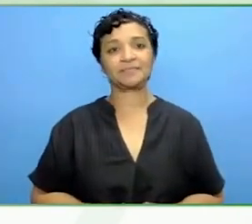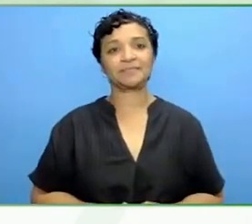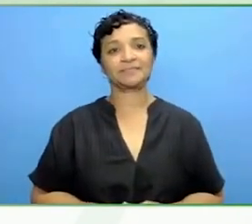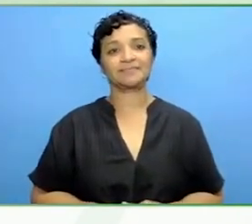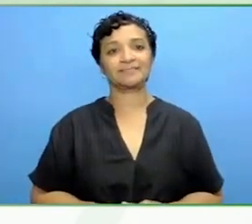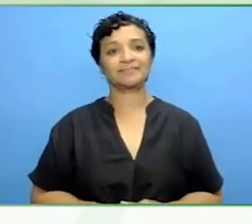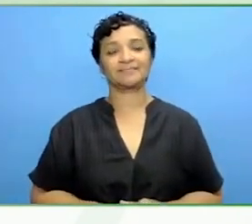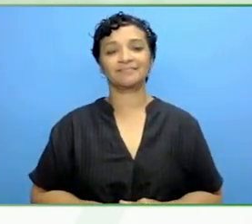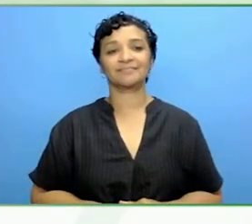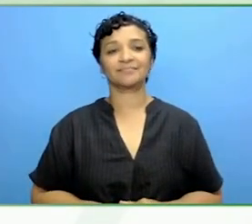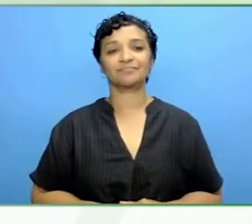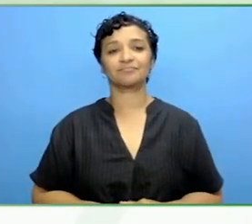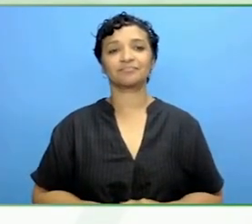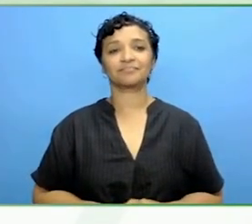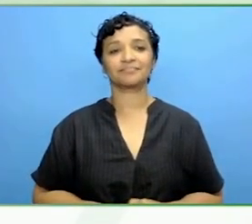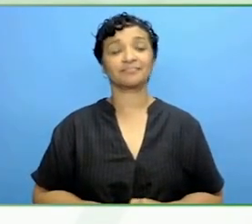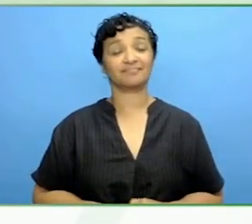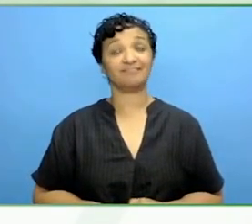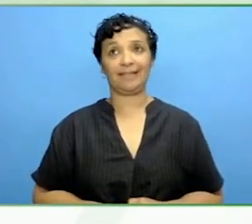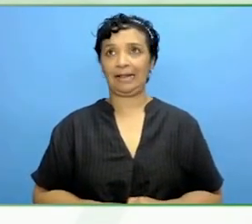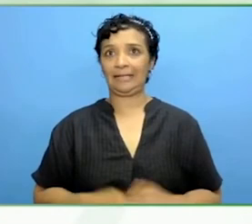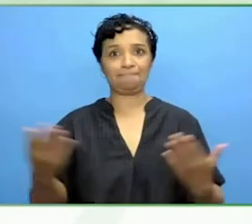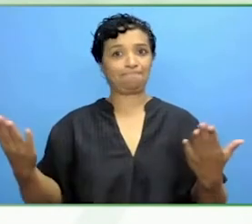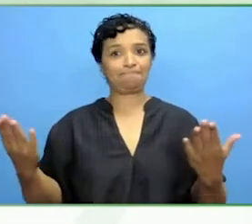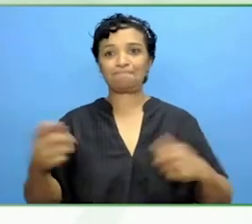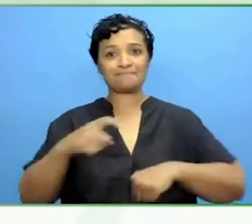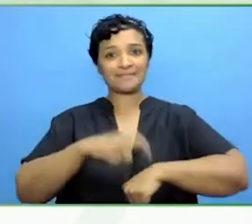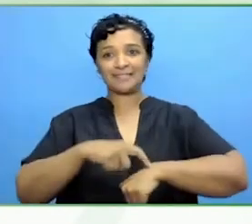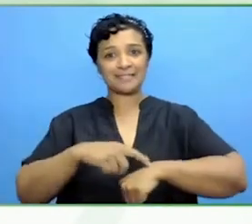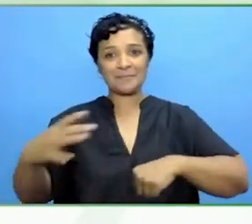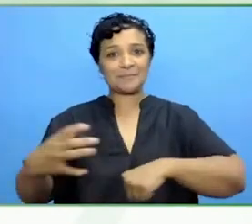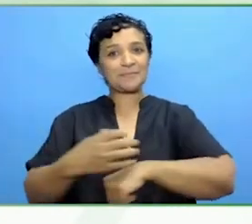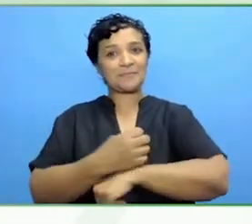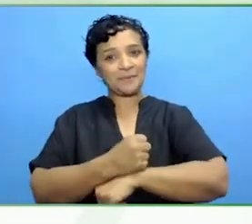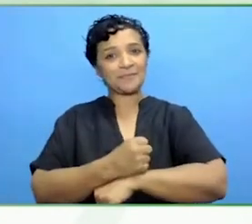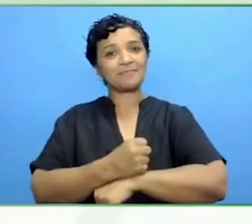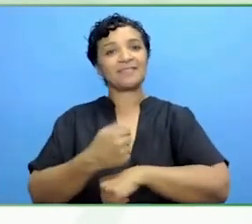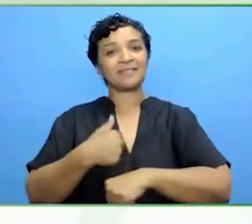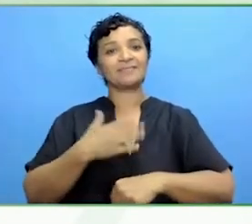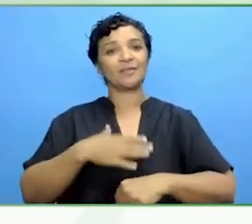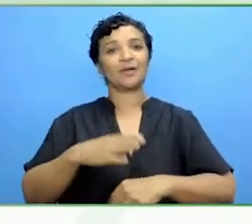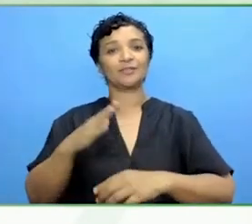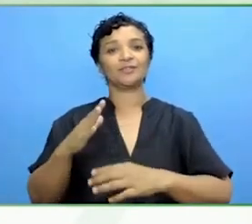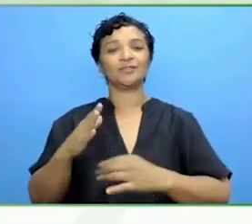It is hard to believe we are coming to the end of the session. I want to turn to the last thoughts and open that up.